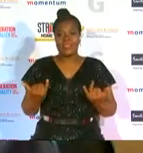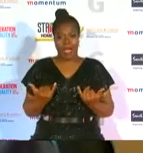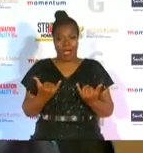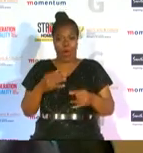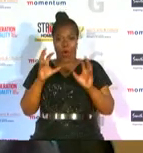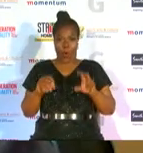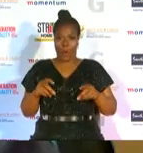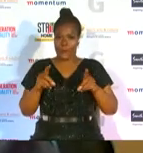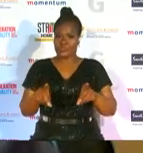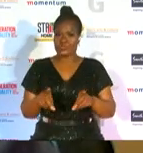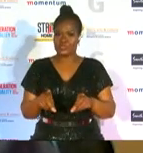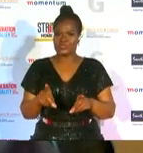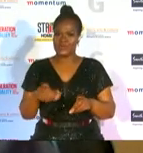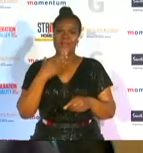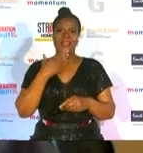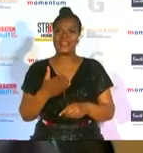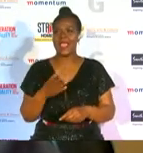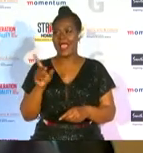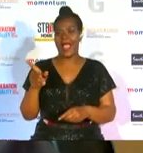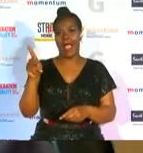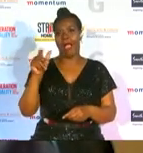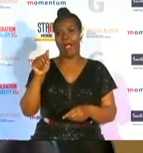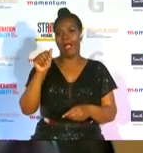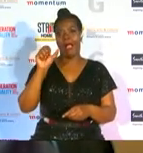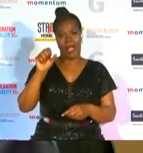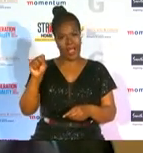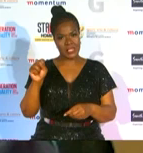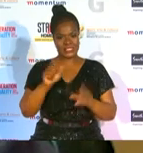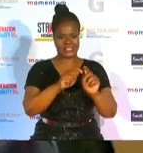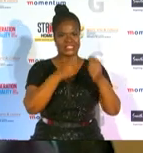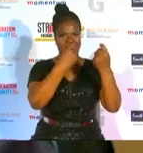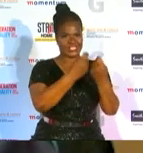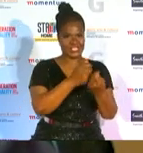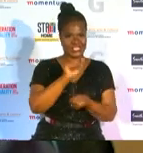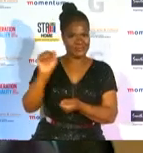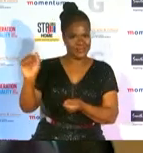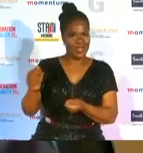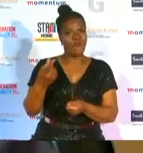thank miss cast naido and her team at the g sports trust